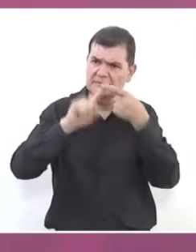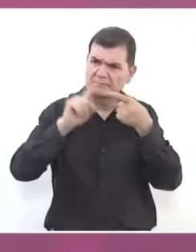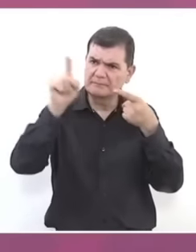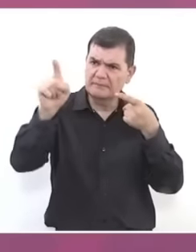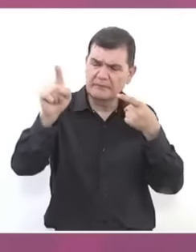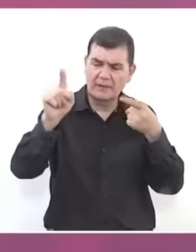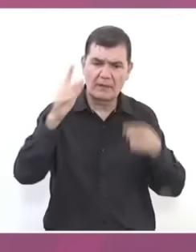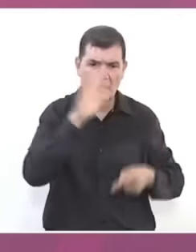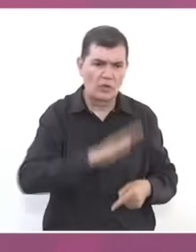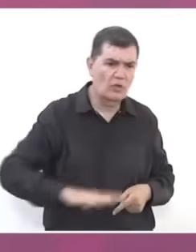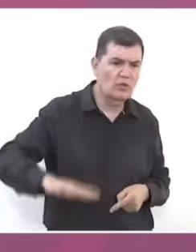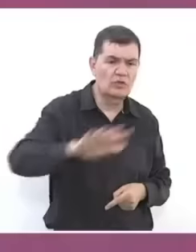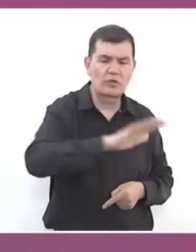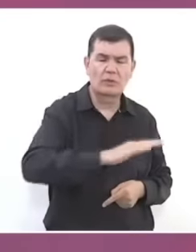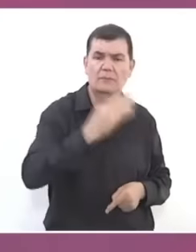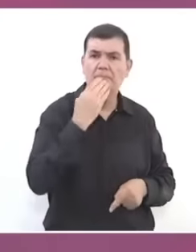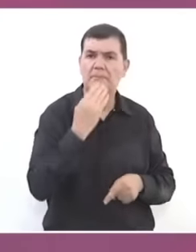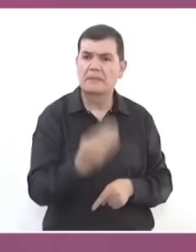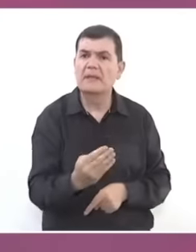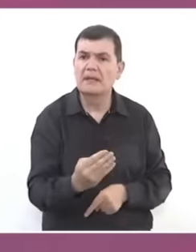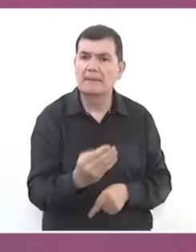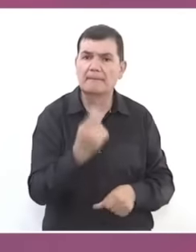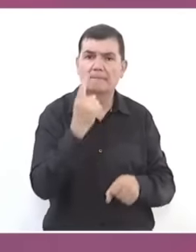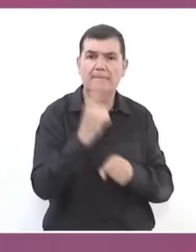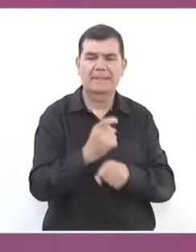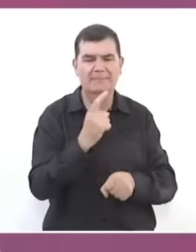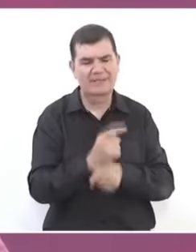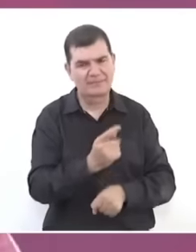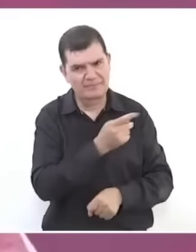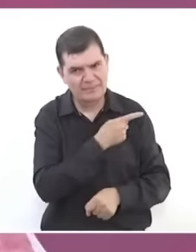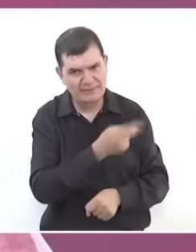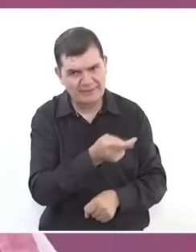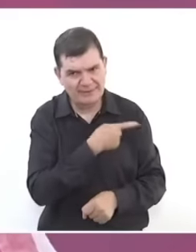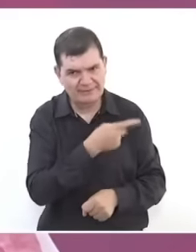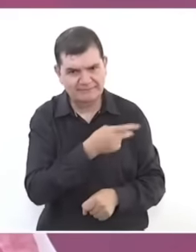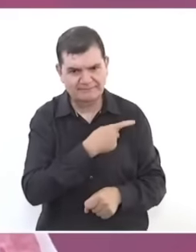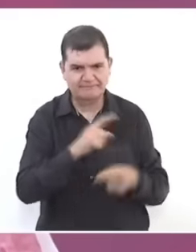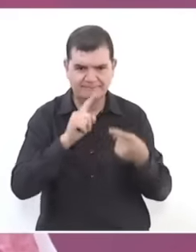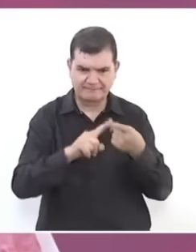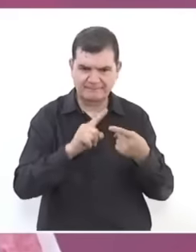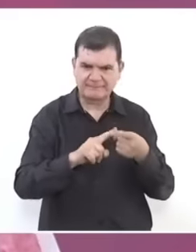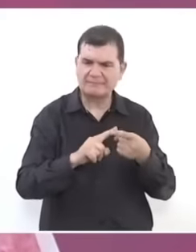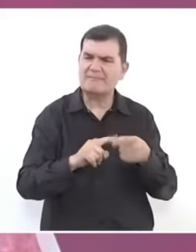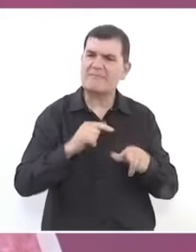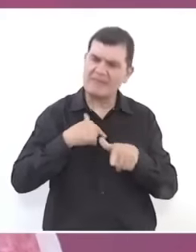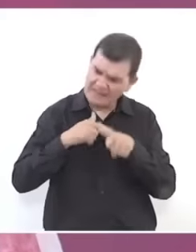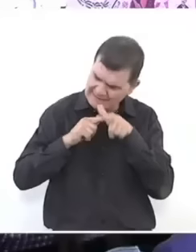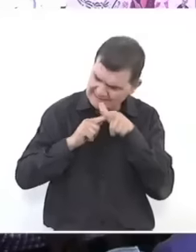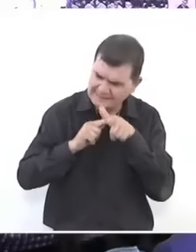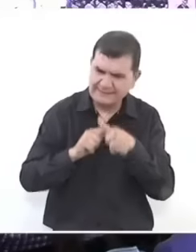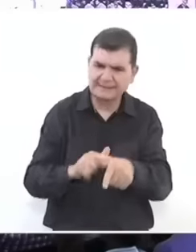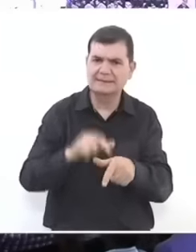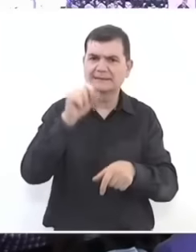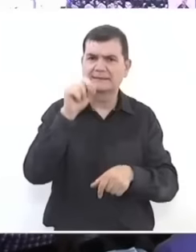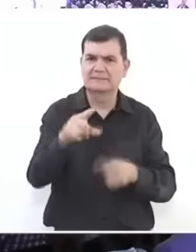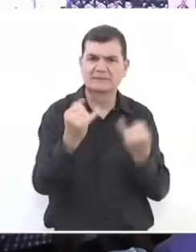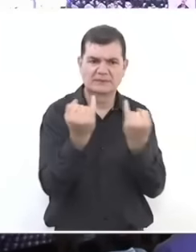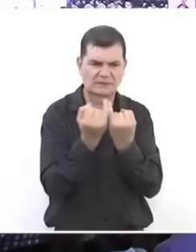the good of all first the poor we are going to continue governing with that maxim with that